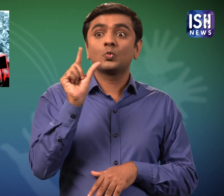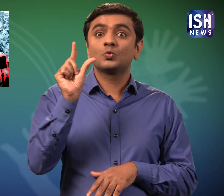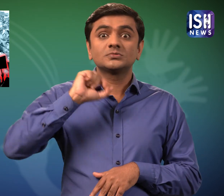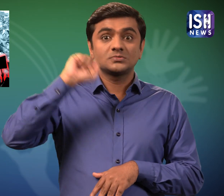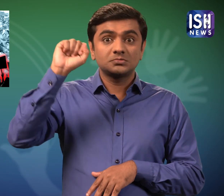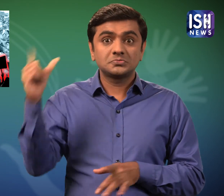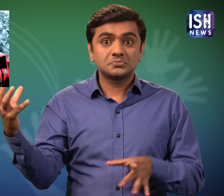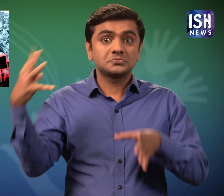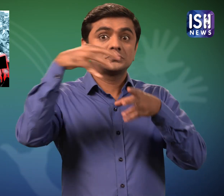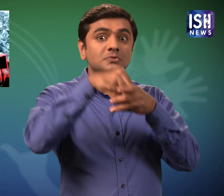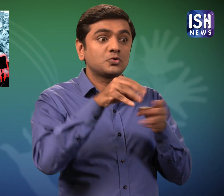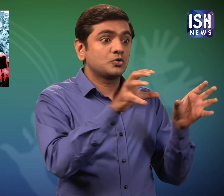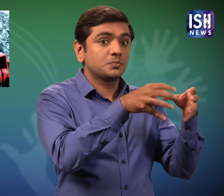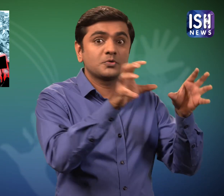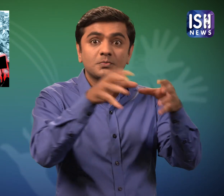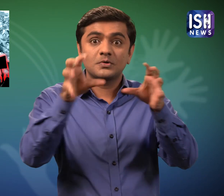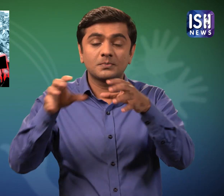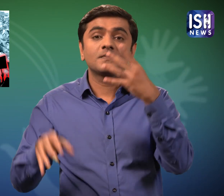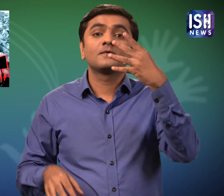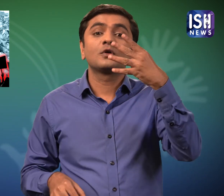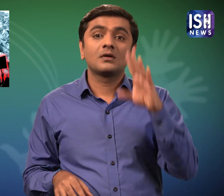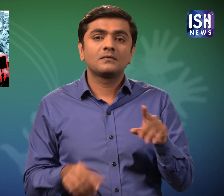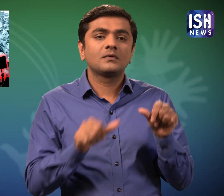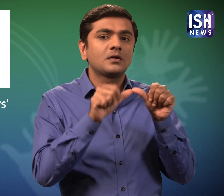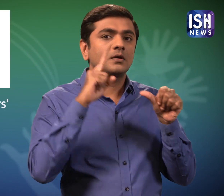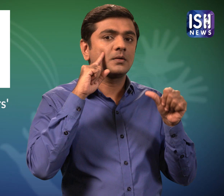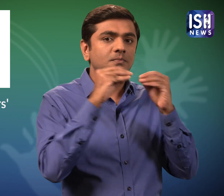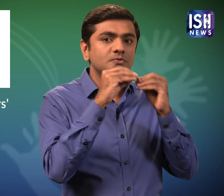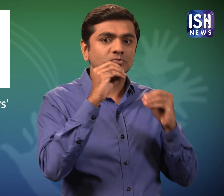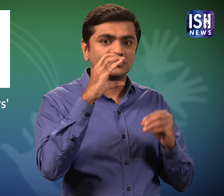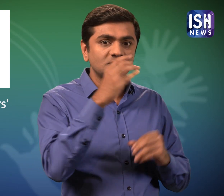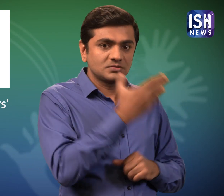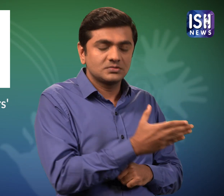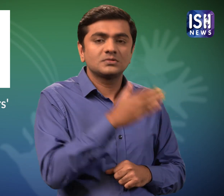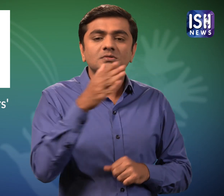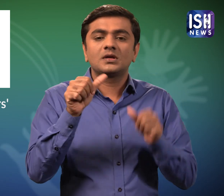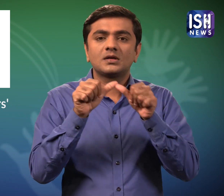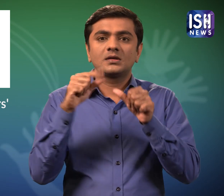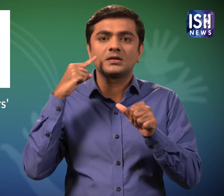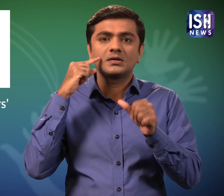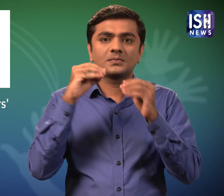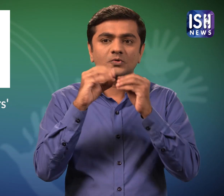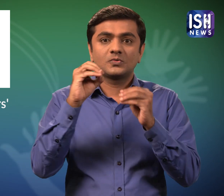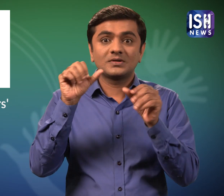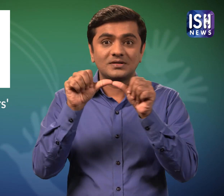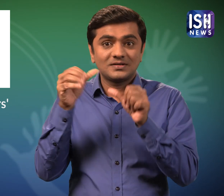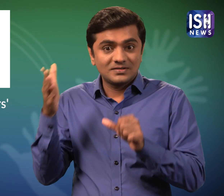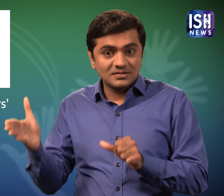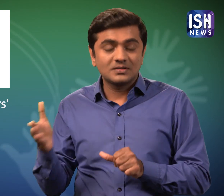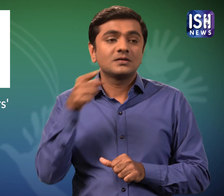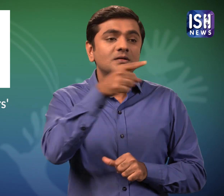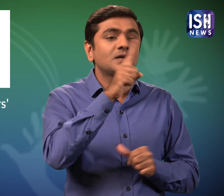The four unions that were part of the strike were All India Bank Officers' Confederation (AIBOC), All India Bank Officers' Association (AIBOA),